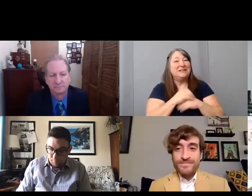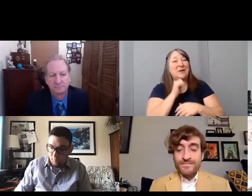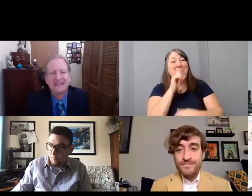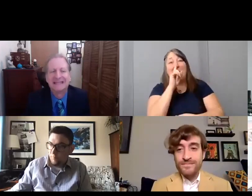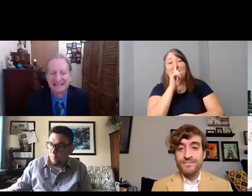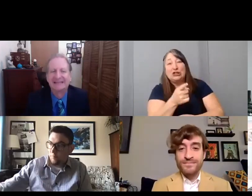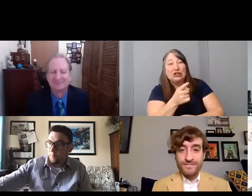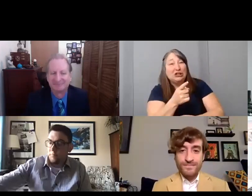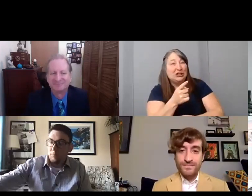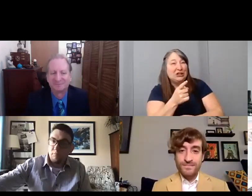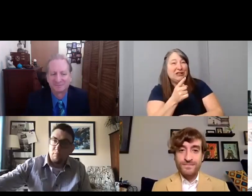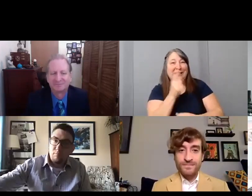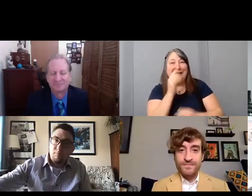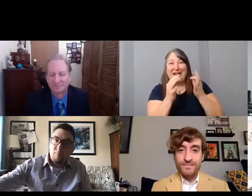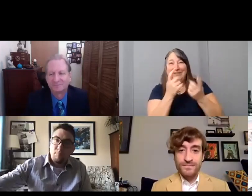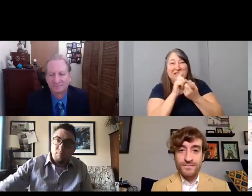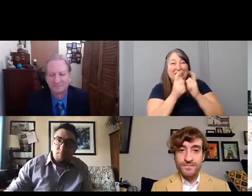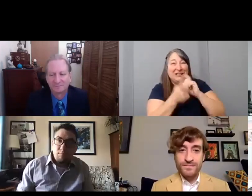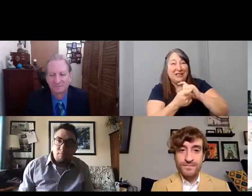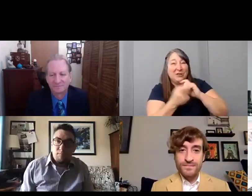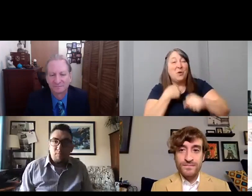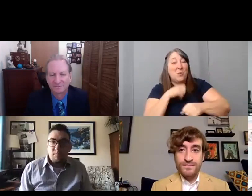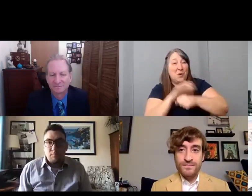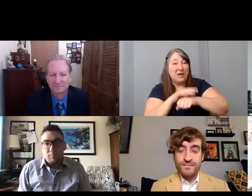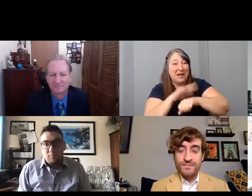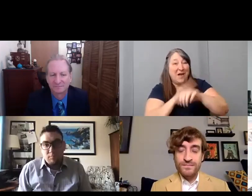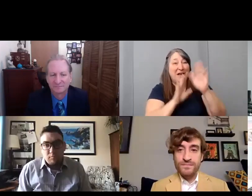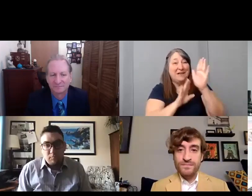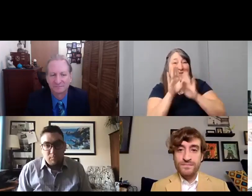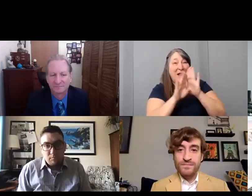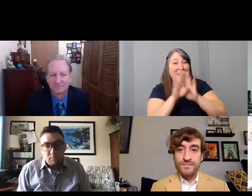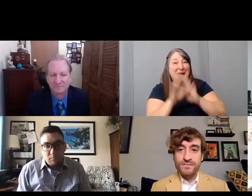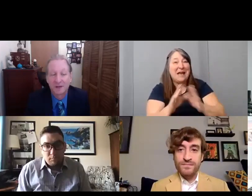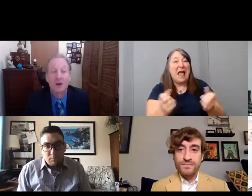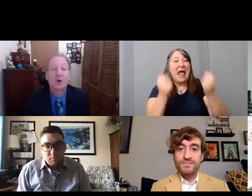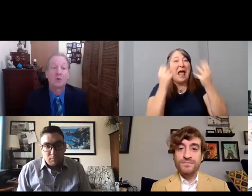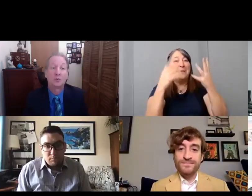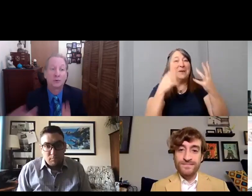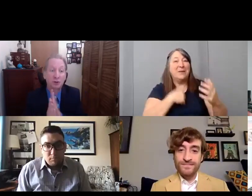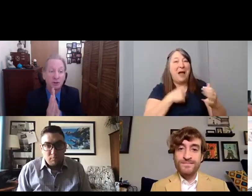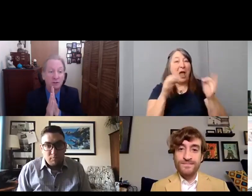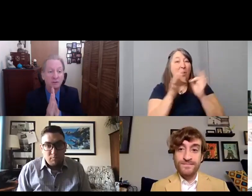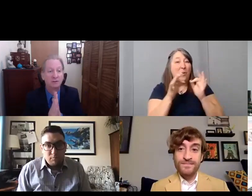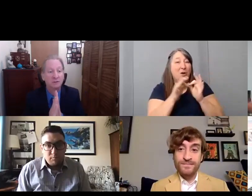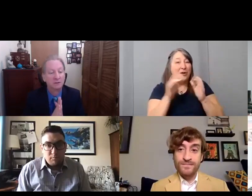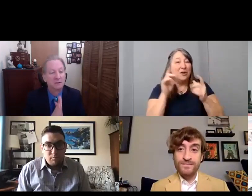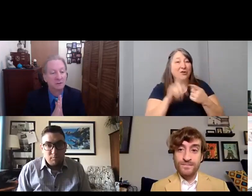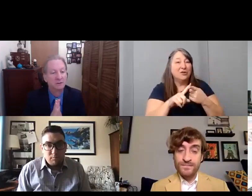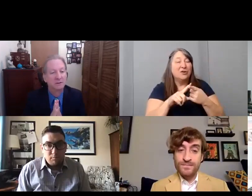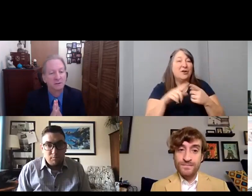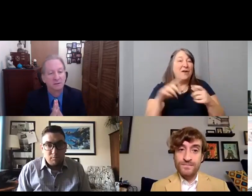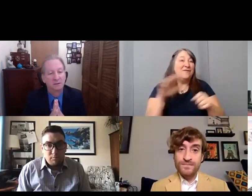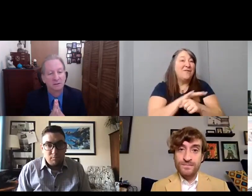we're working on developing How Much Am I Worth into a feature film, and we're applying for grants, and trying to keep up to date on what's happening.